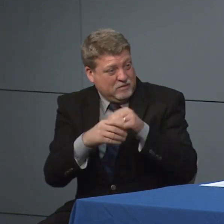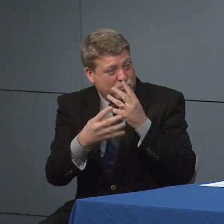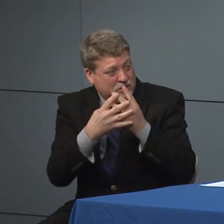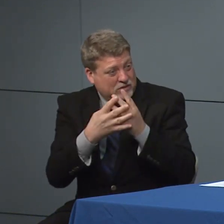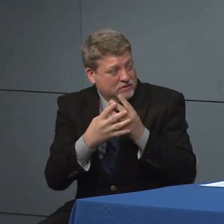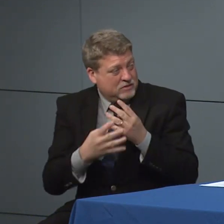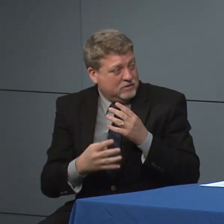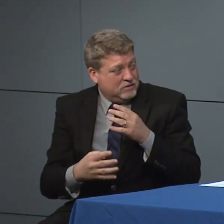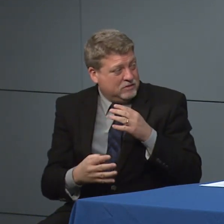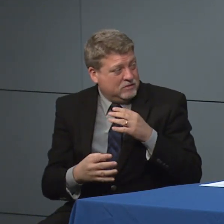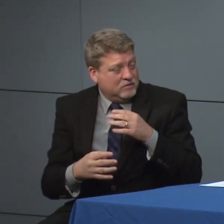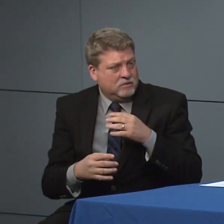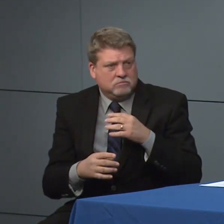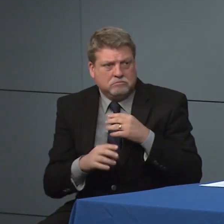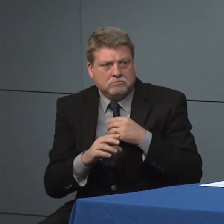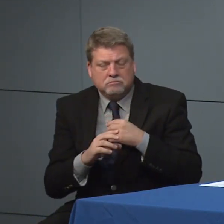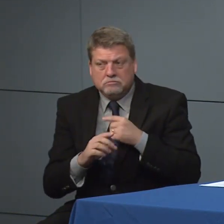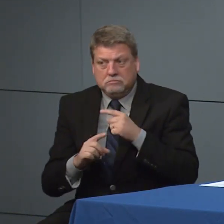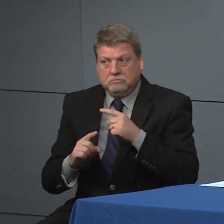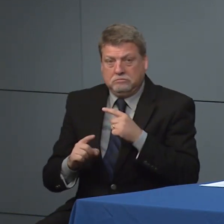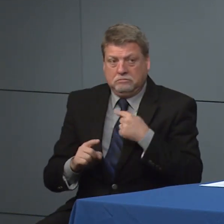To my knowledge, snow.